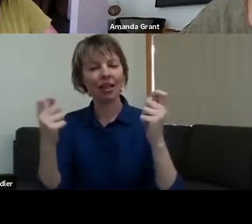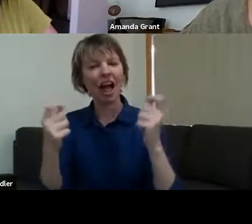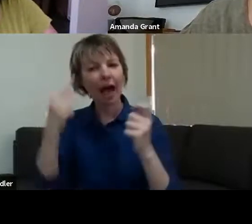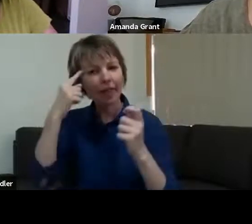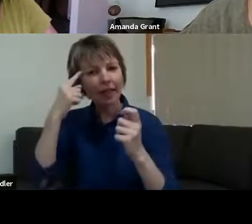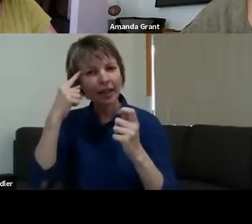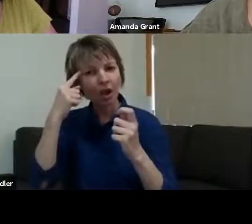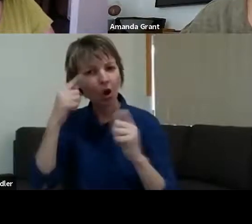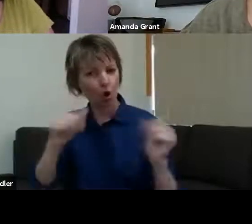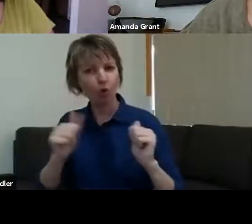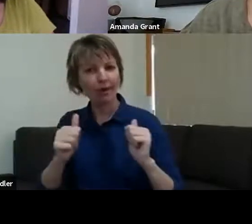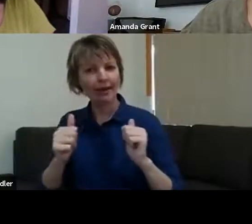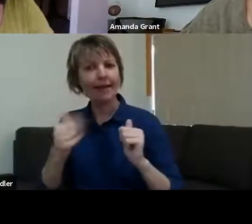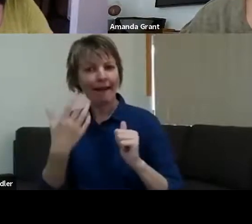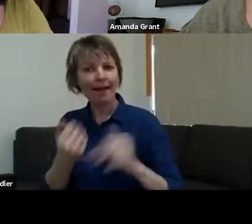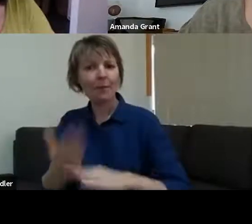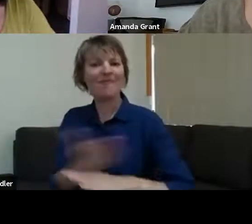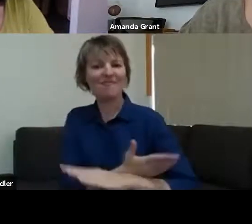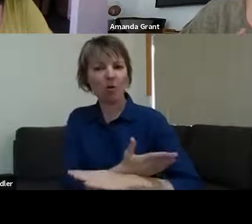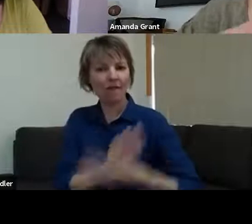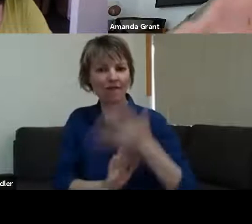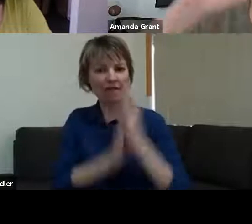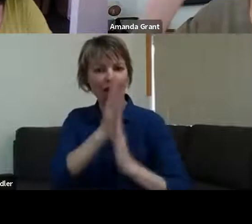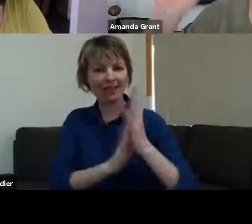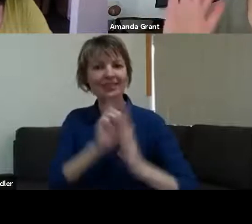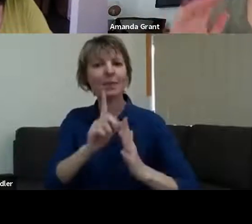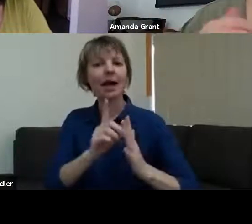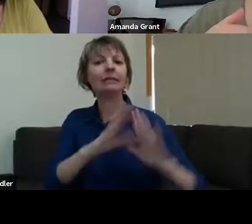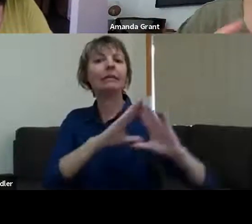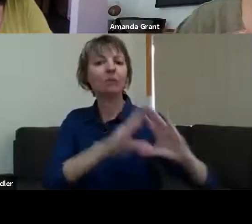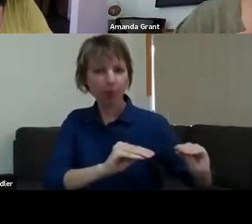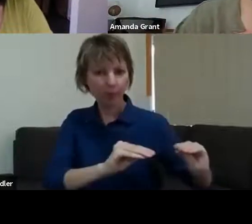was scrapped and now has re-emerged, like a phoenix, into a totally